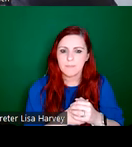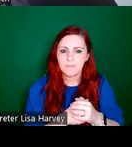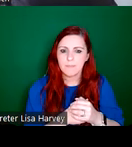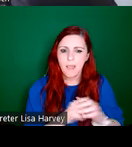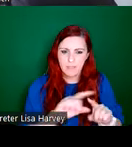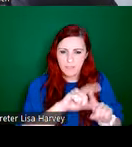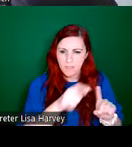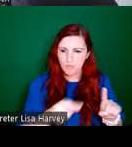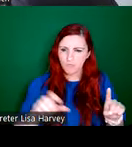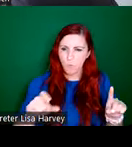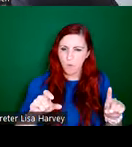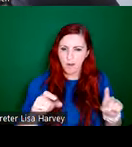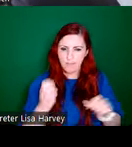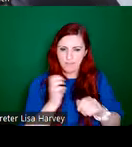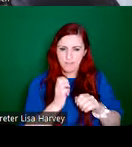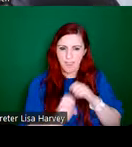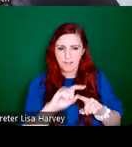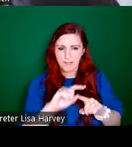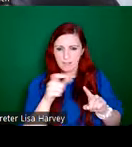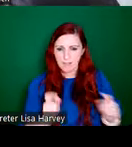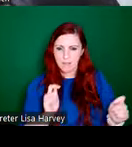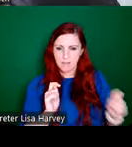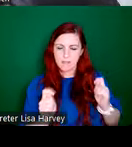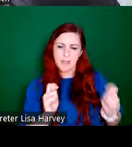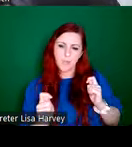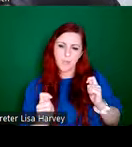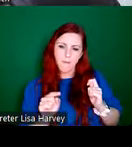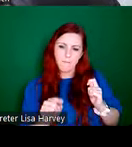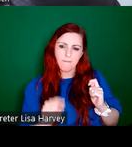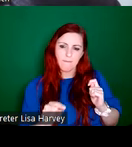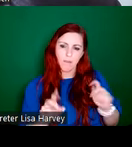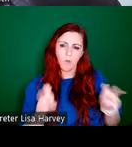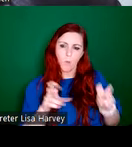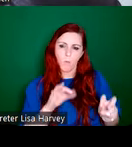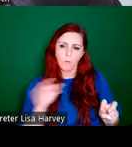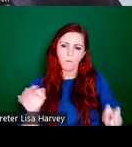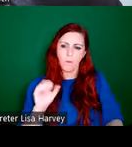it's a an adaption or variation on a quote from Shakespeare's Cleopatra, Antony